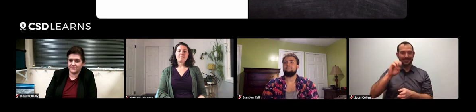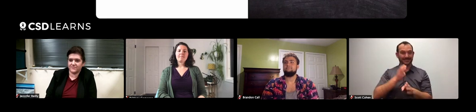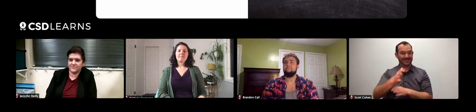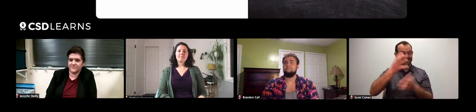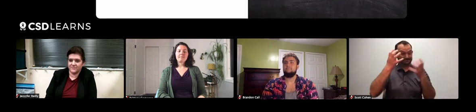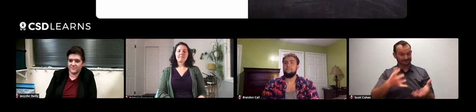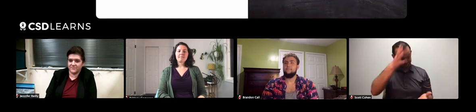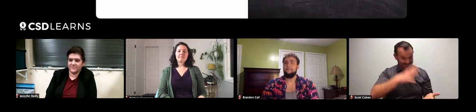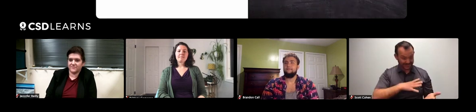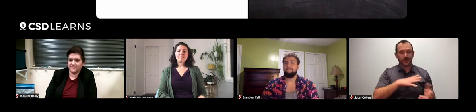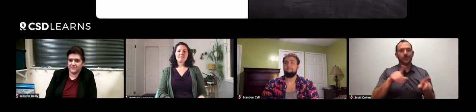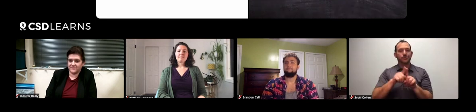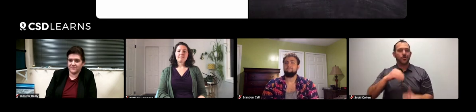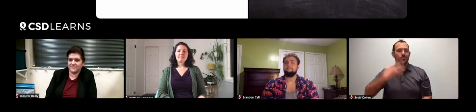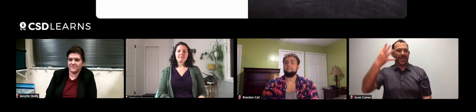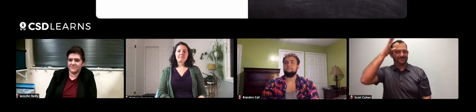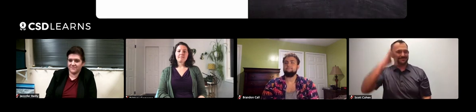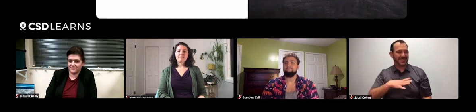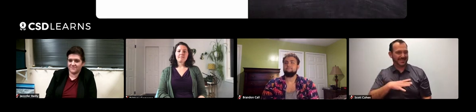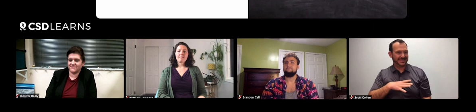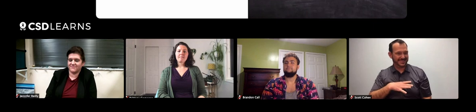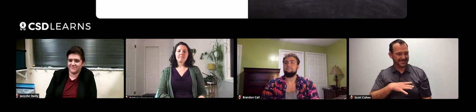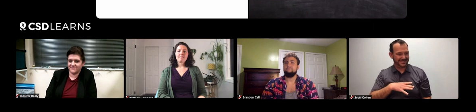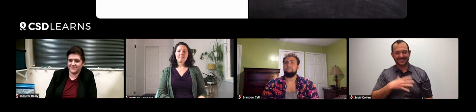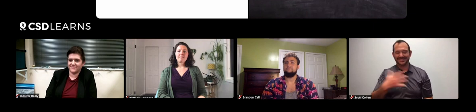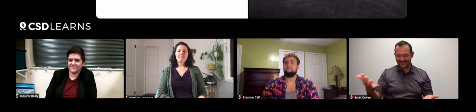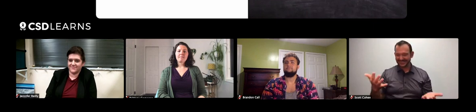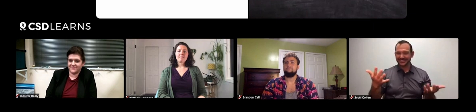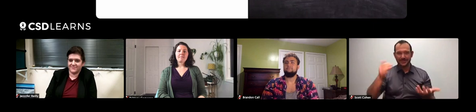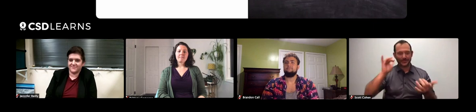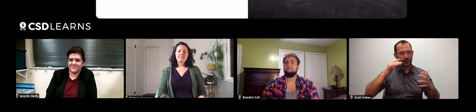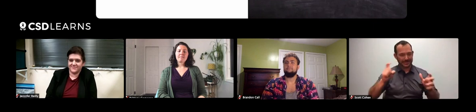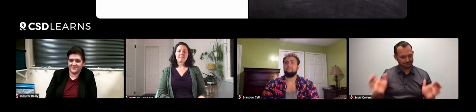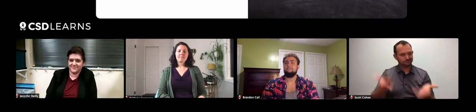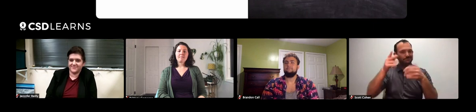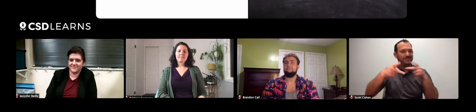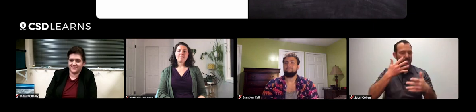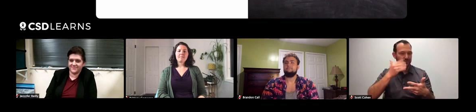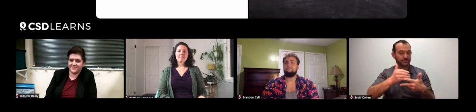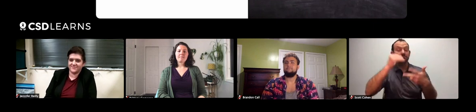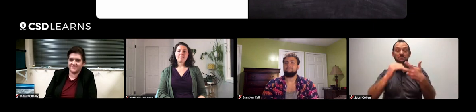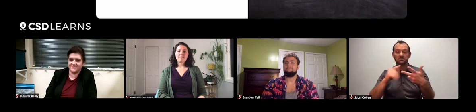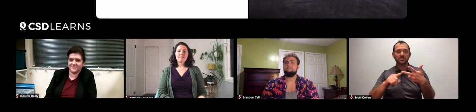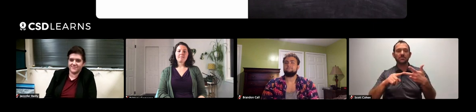Again, the STEM field is heavily populated with white male gender. So we want to talk to some POCs